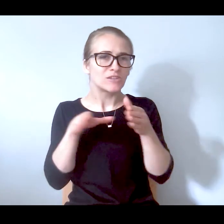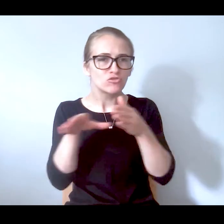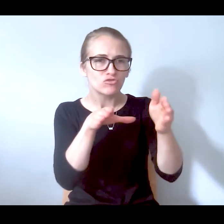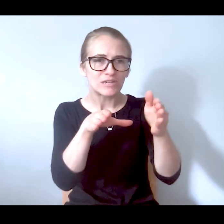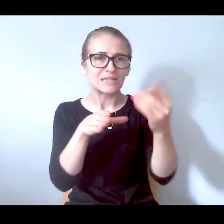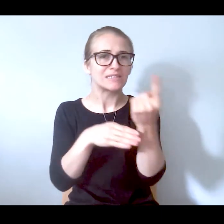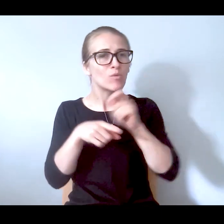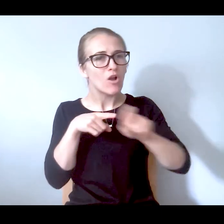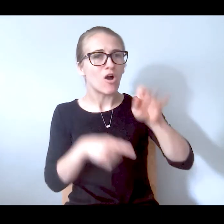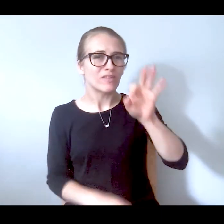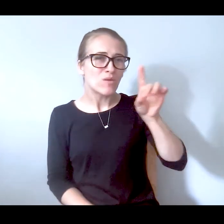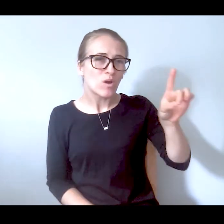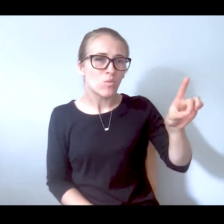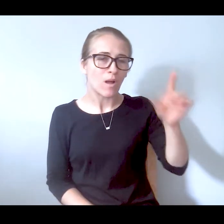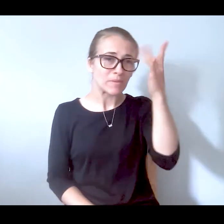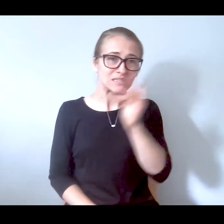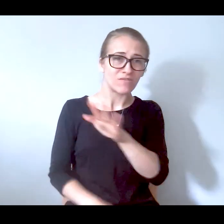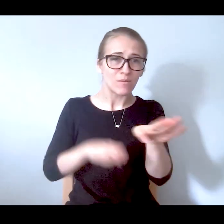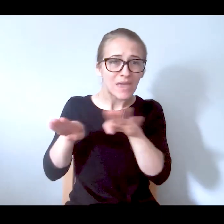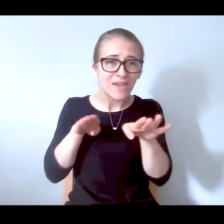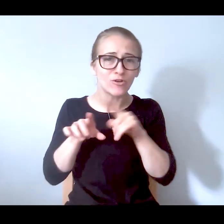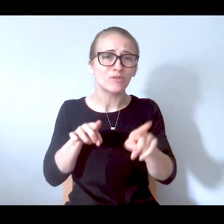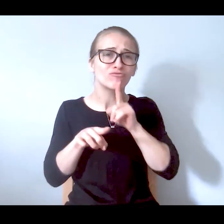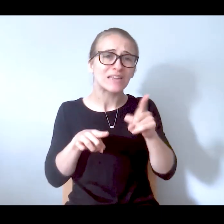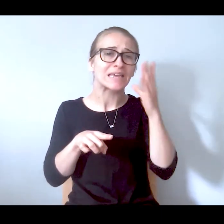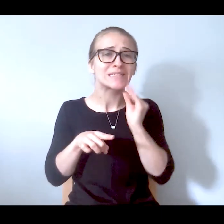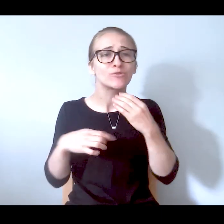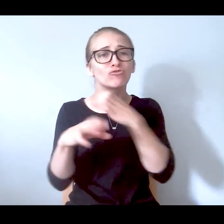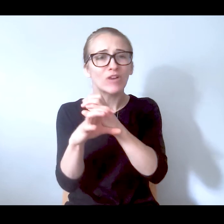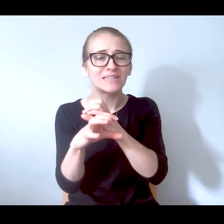because of their behavior and they're really just going through a crisis or going through something